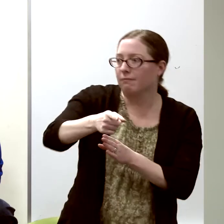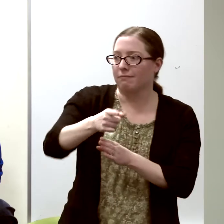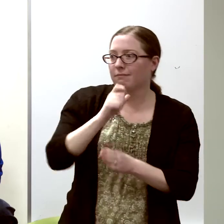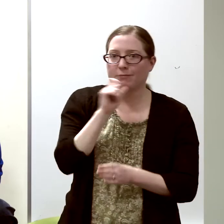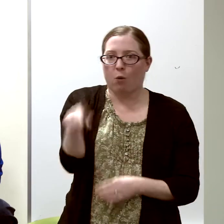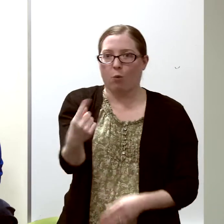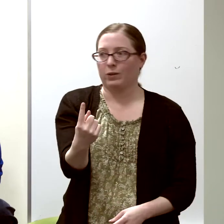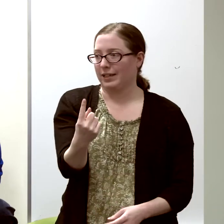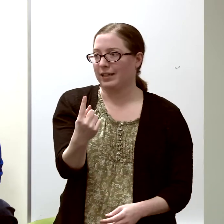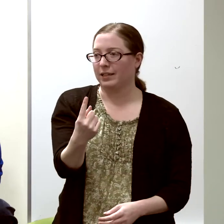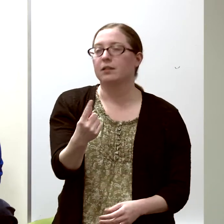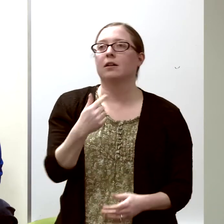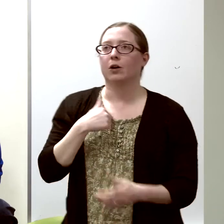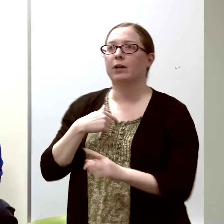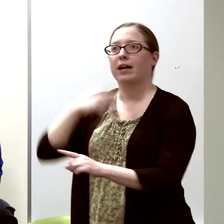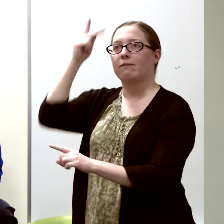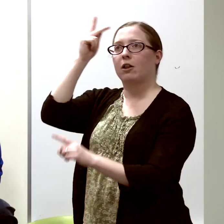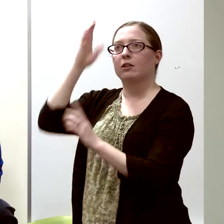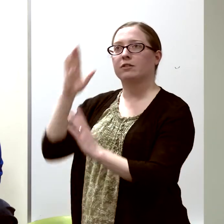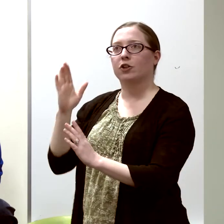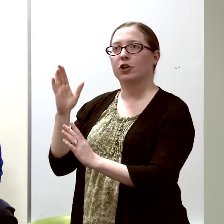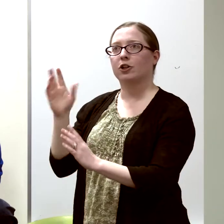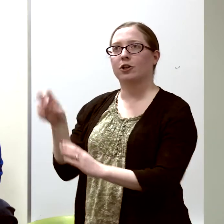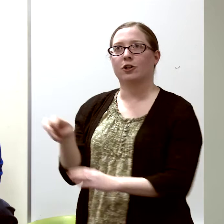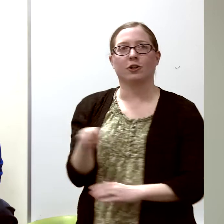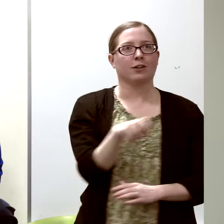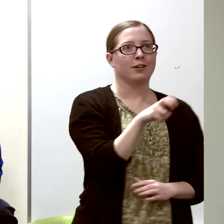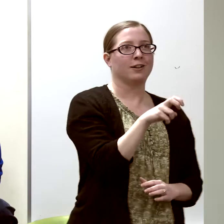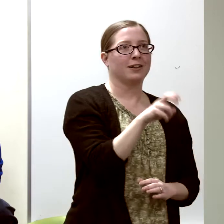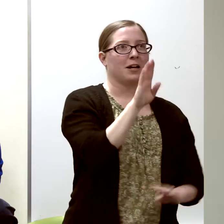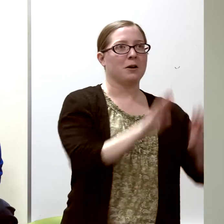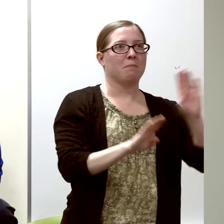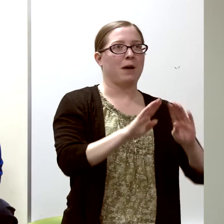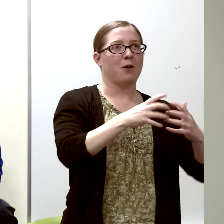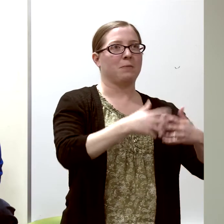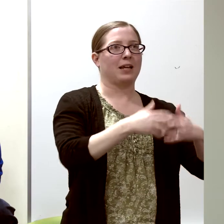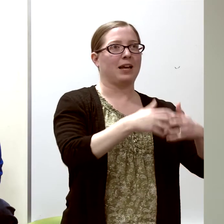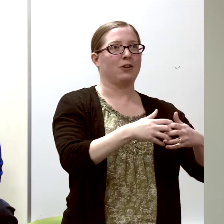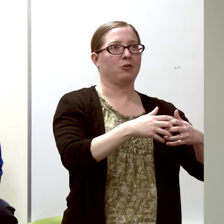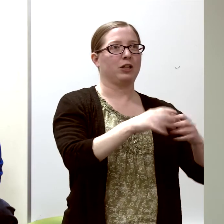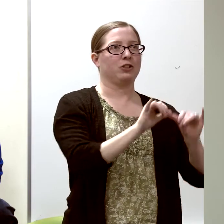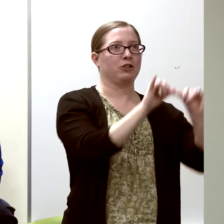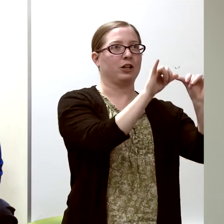"OK. Philosopher, "biomechanical engineer,